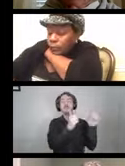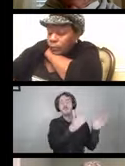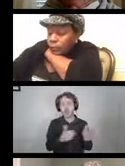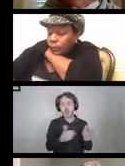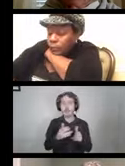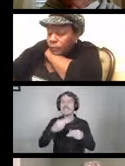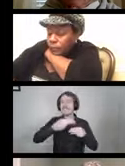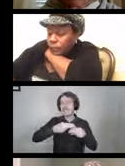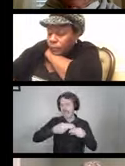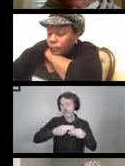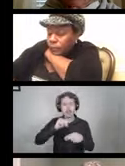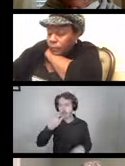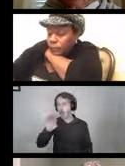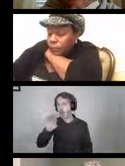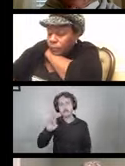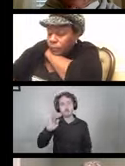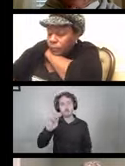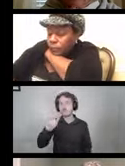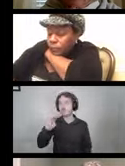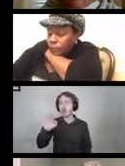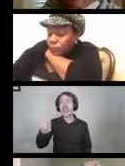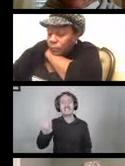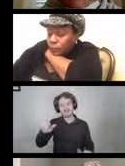So that can be challenging to most of us.